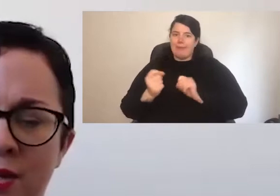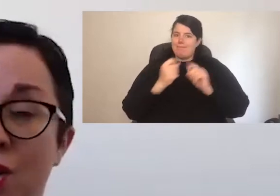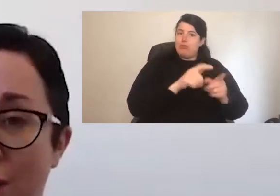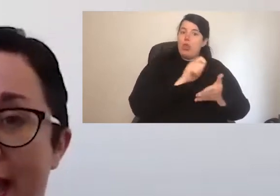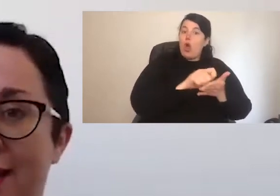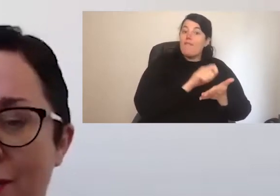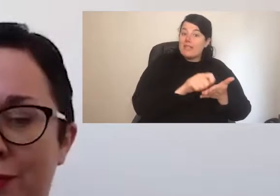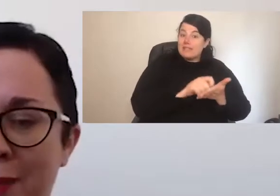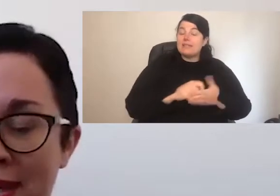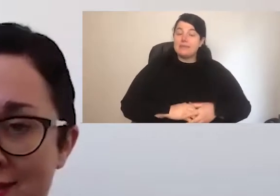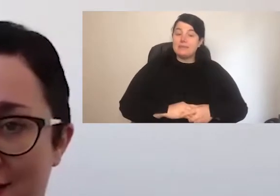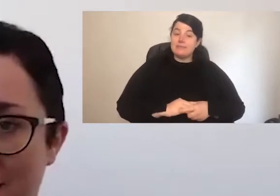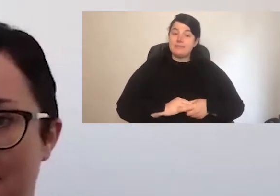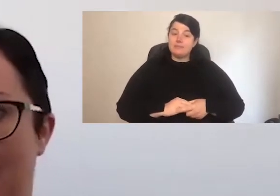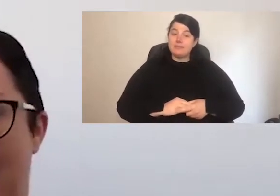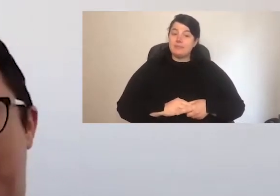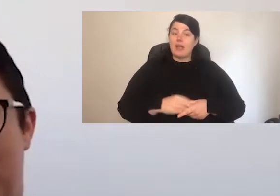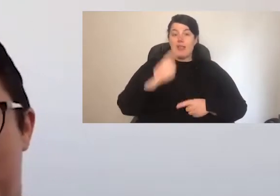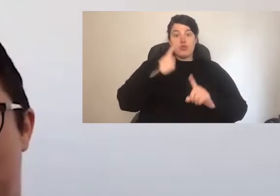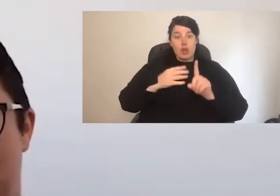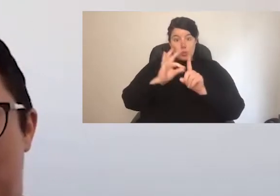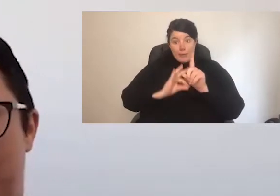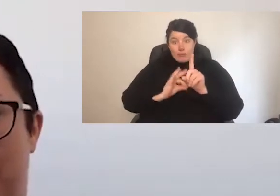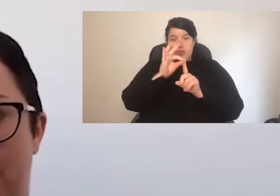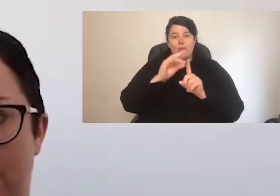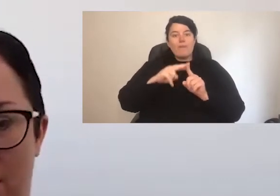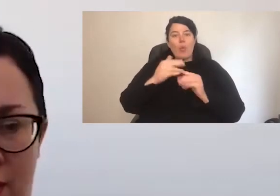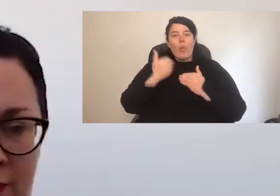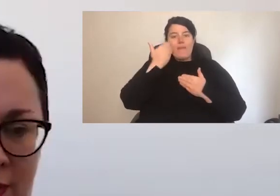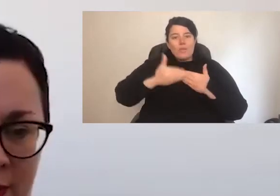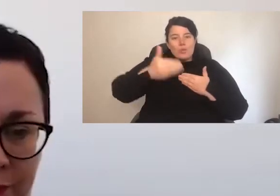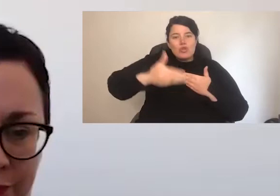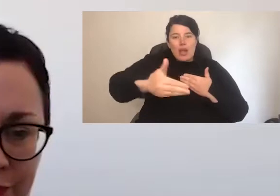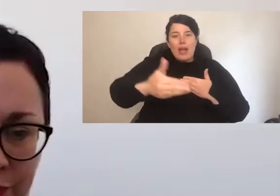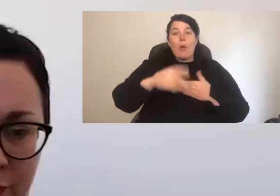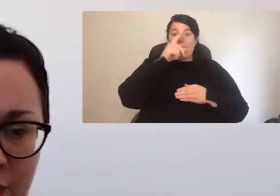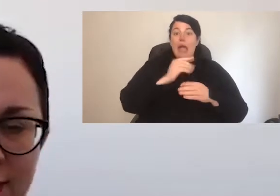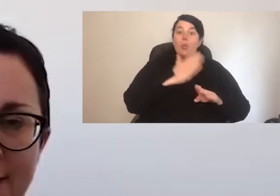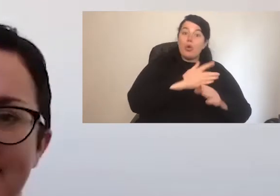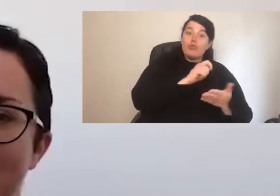that new, and hopefully better, hybrid future, both on and offline.